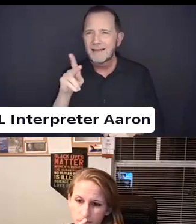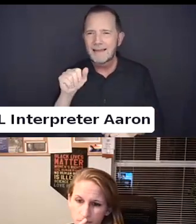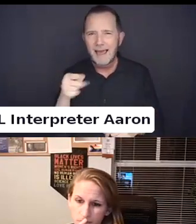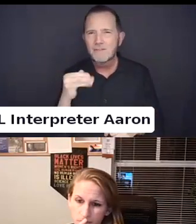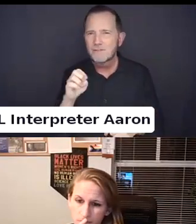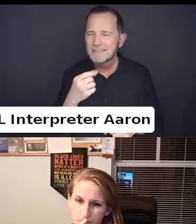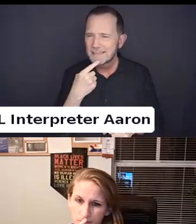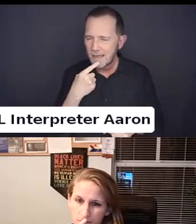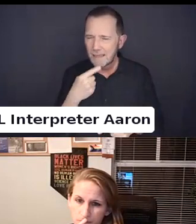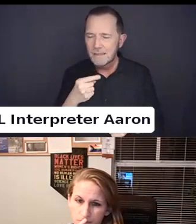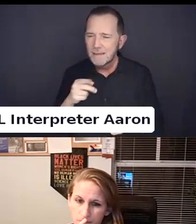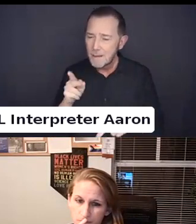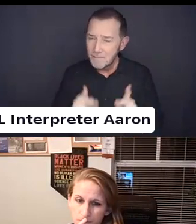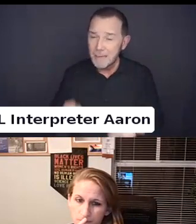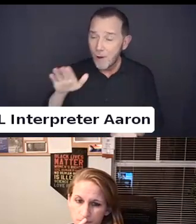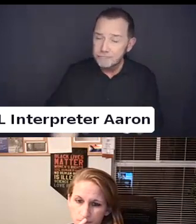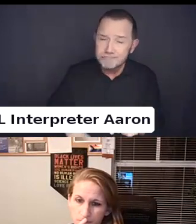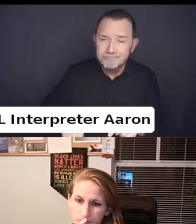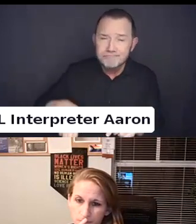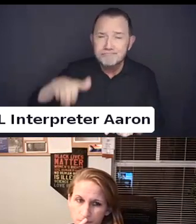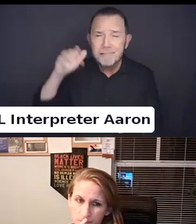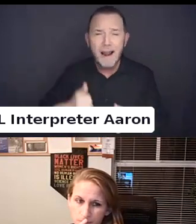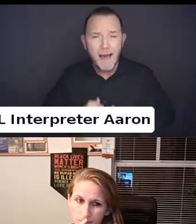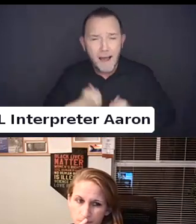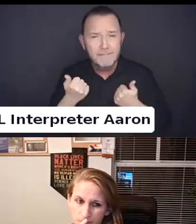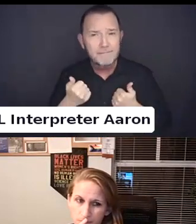The brilliant voices and ideas of innovation right within our communities.